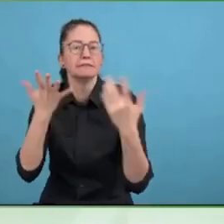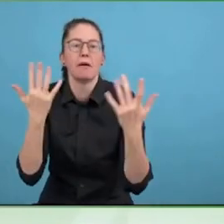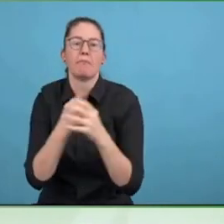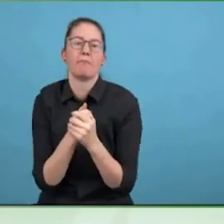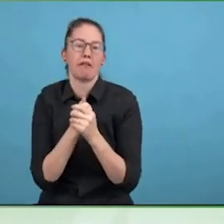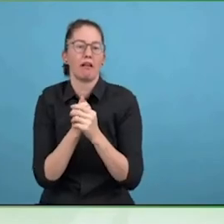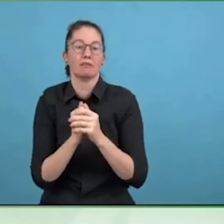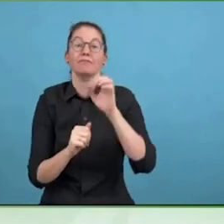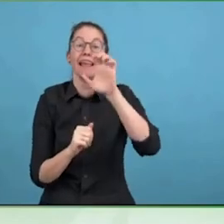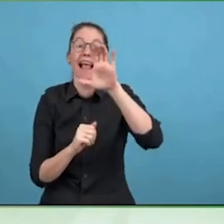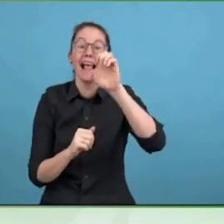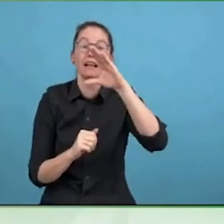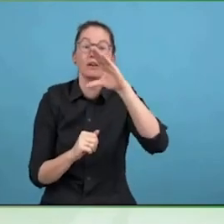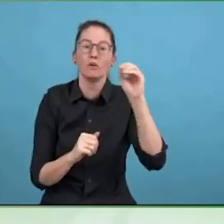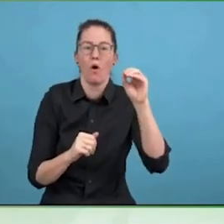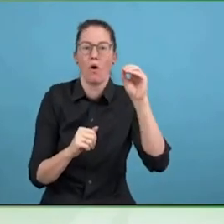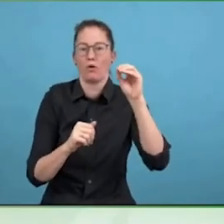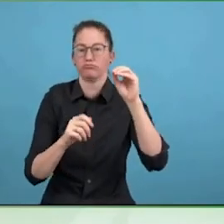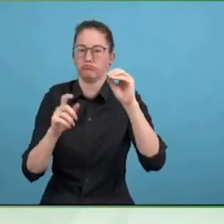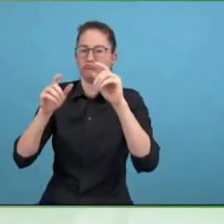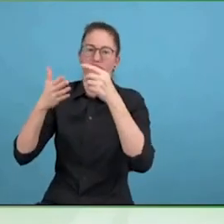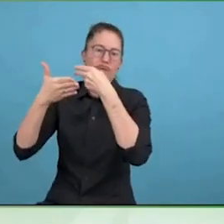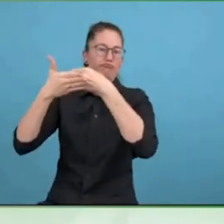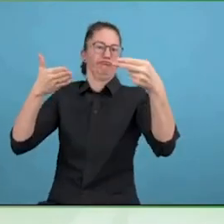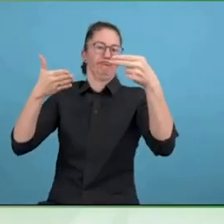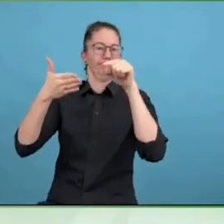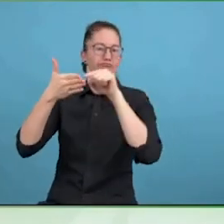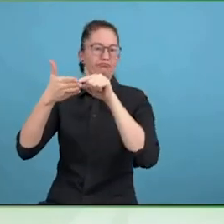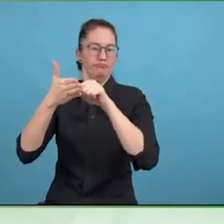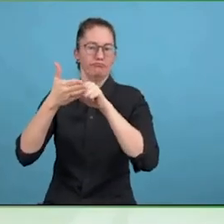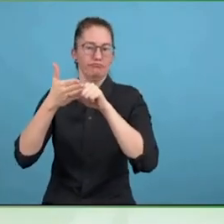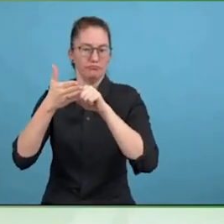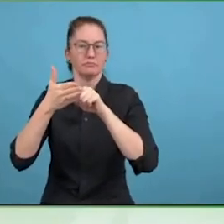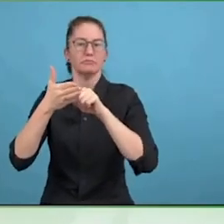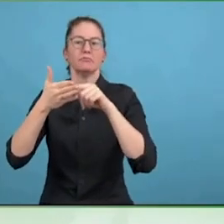partnership that we had with GIZ for our ICT for inclusion challenge